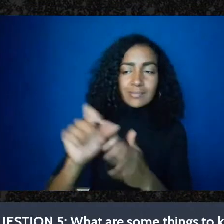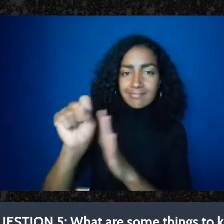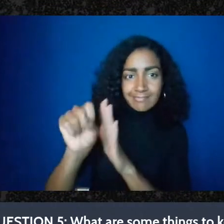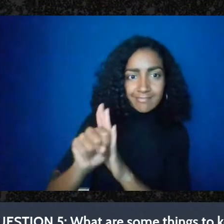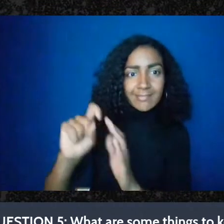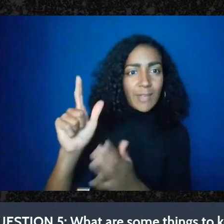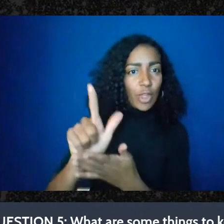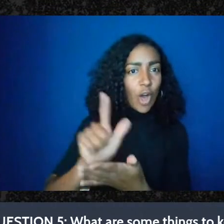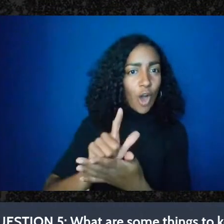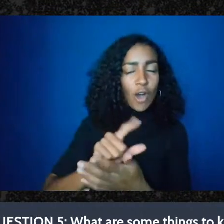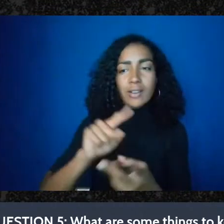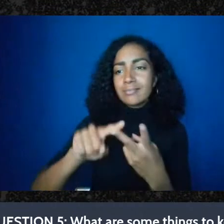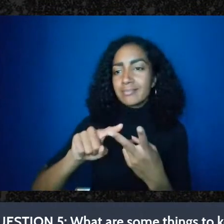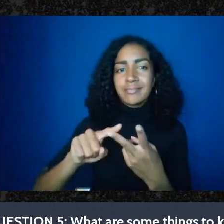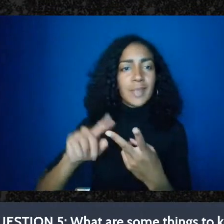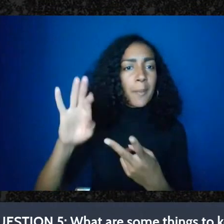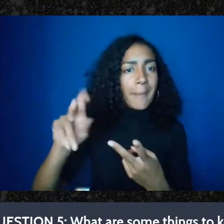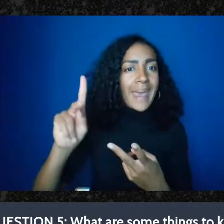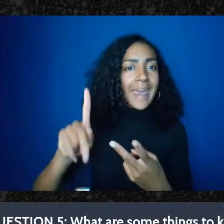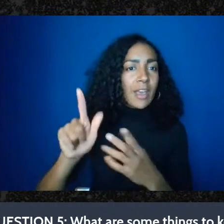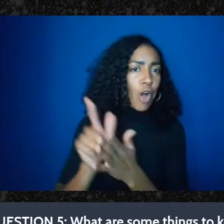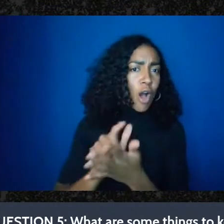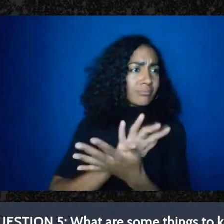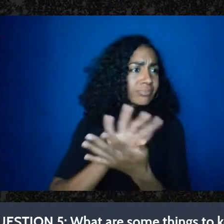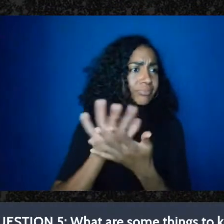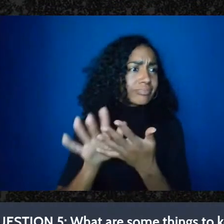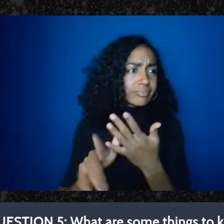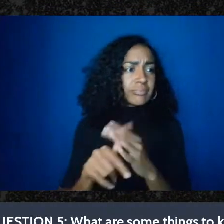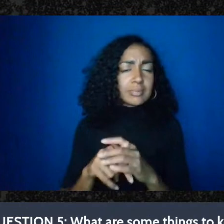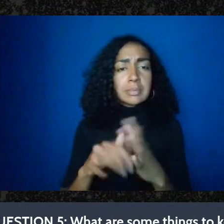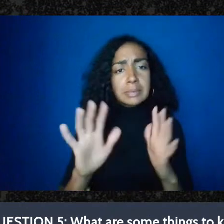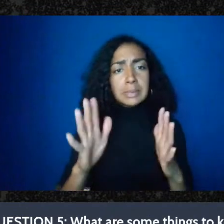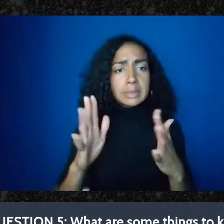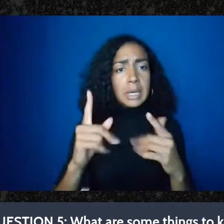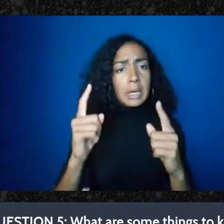So it's-it's a little complicated, but it's-it's-it's critical and it's worth thinking